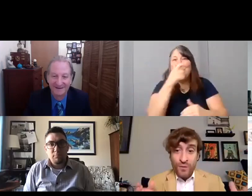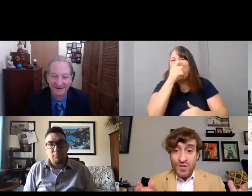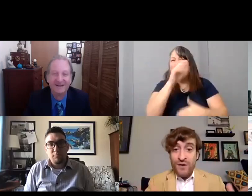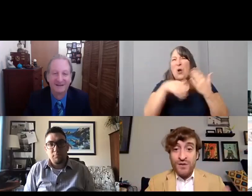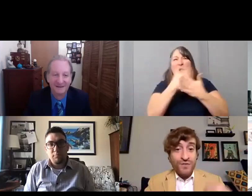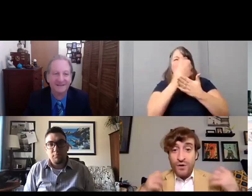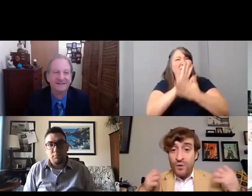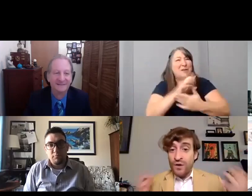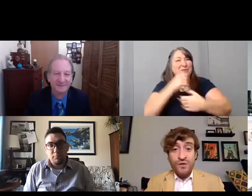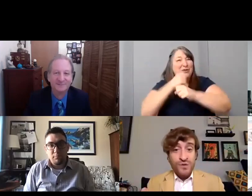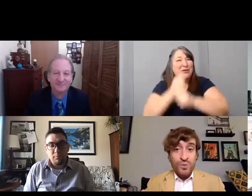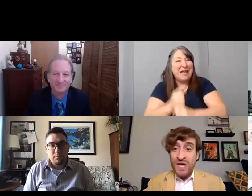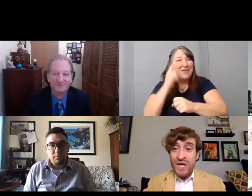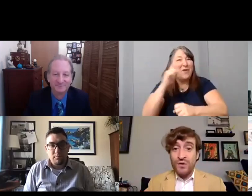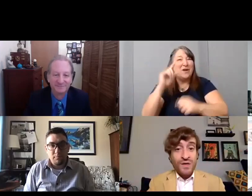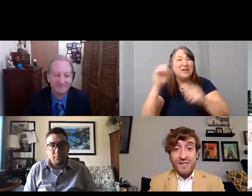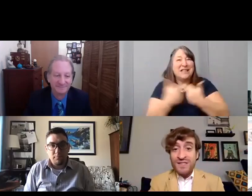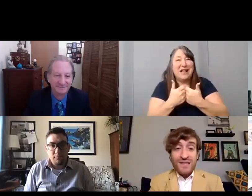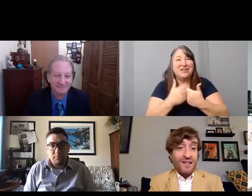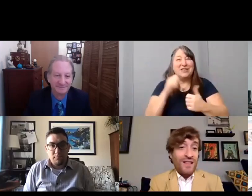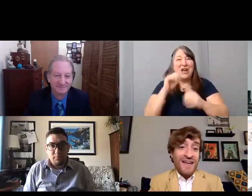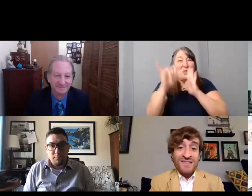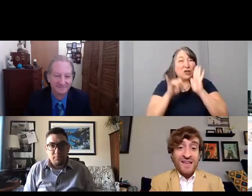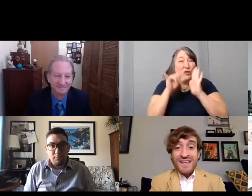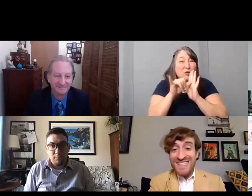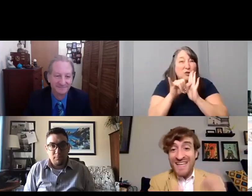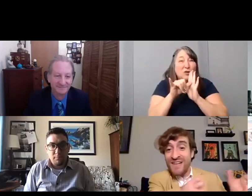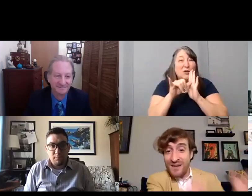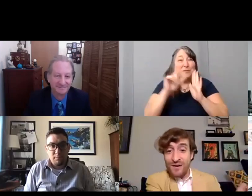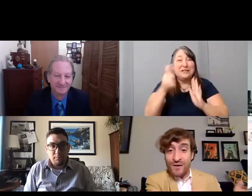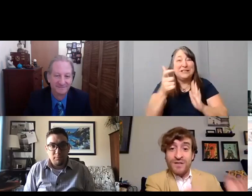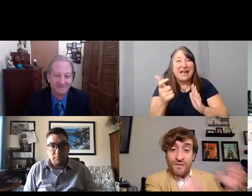If you go to our YouTube channel, you can see the last seven years of films.